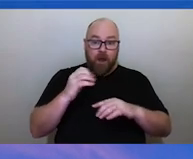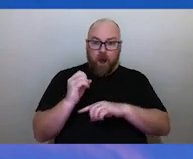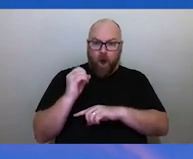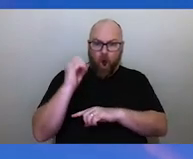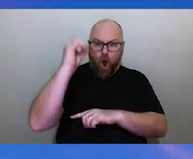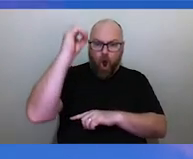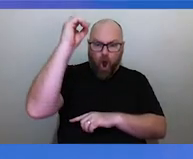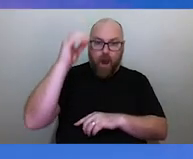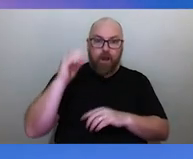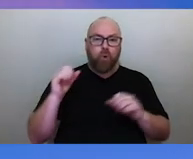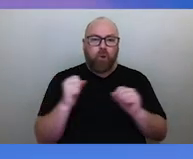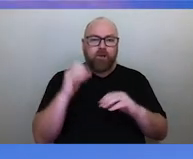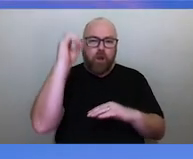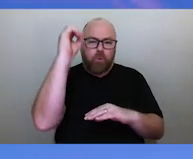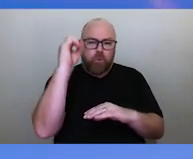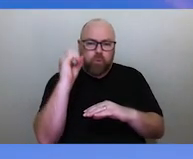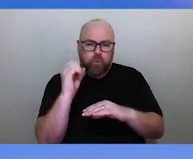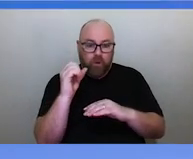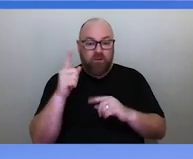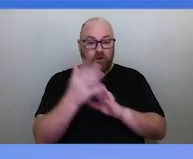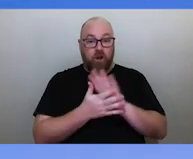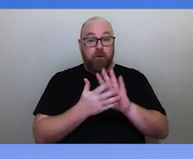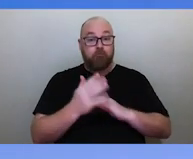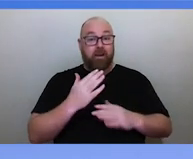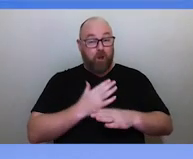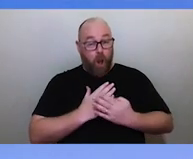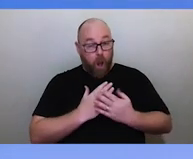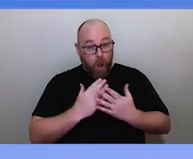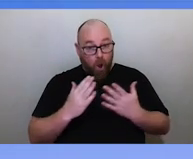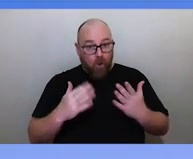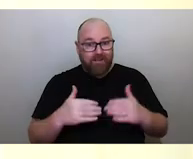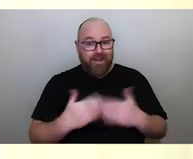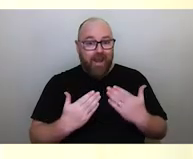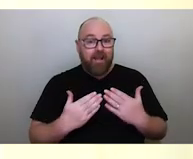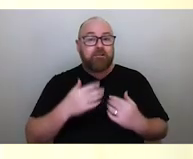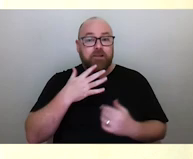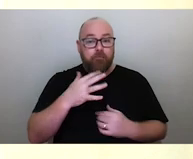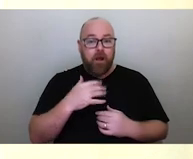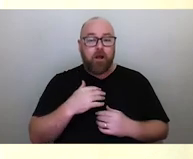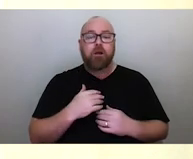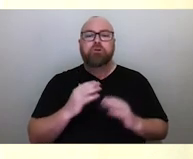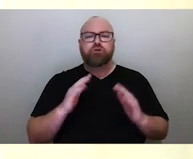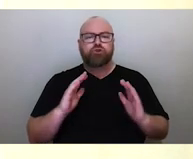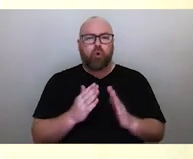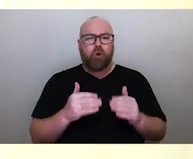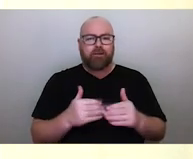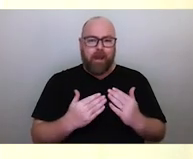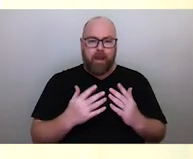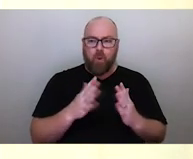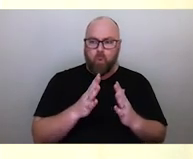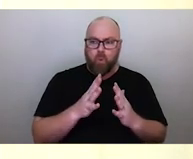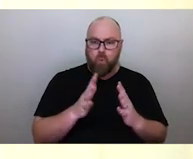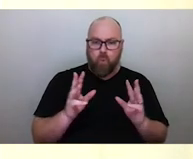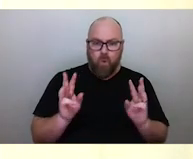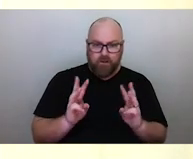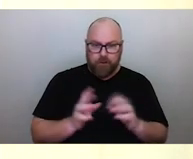which gives rise to longer days in the summer and shorter days in the winter. But it's also important to observe the points on the horizon